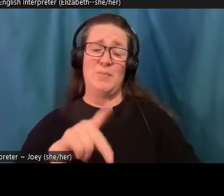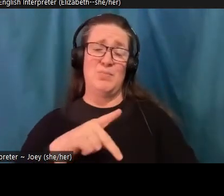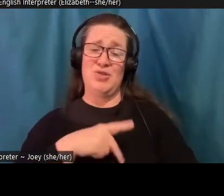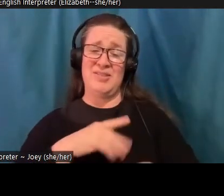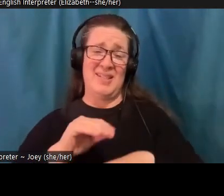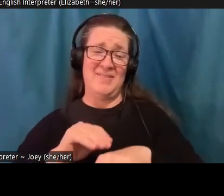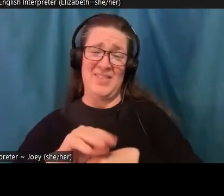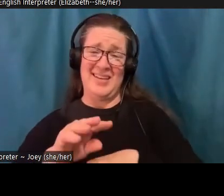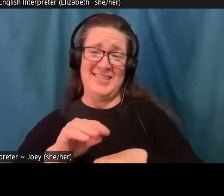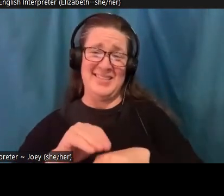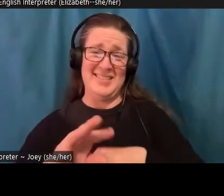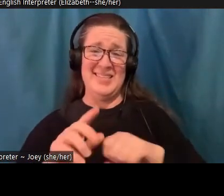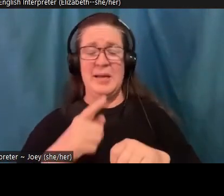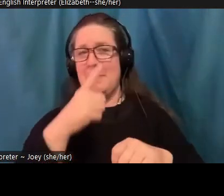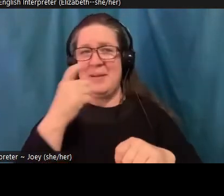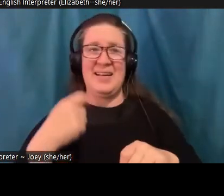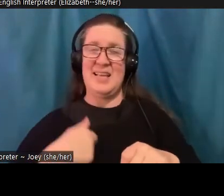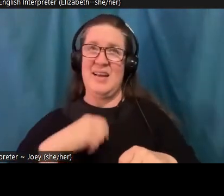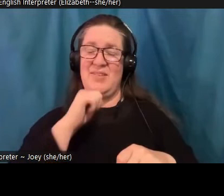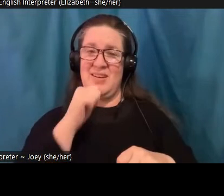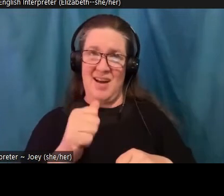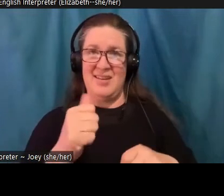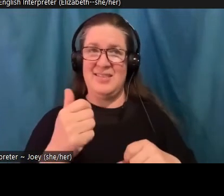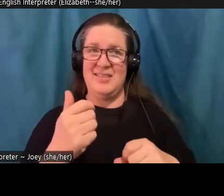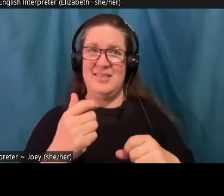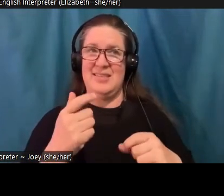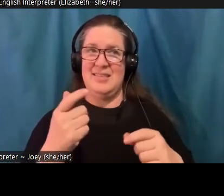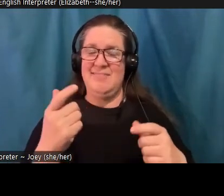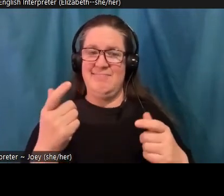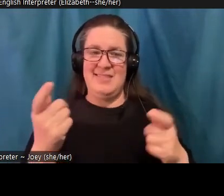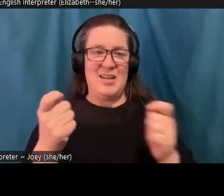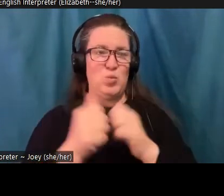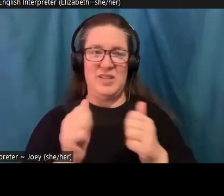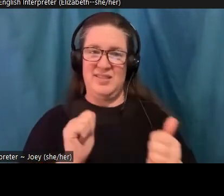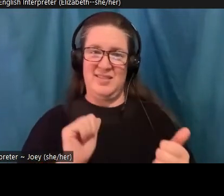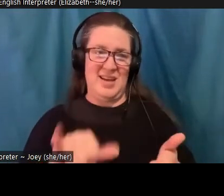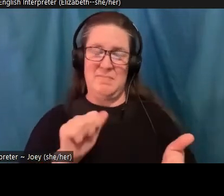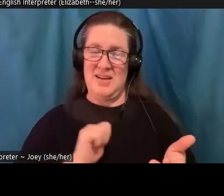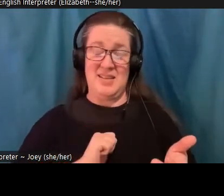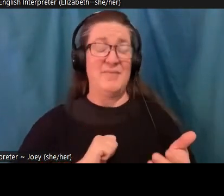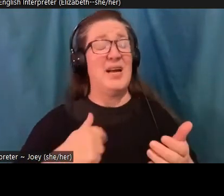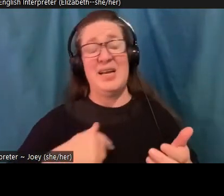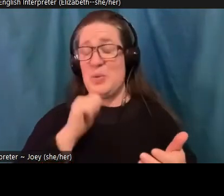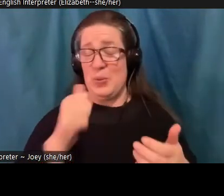a question that I have wrestled with myself, I don't have children. And my heart just goes out to all of my friends who do